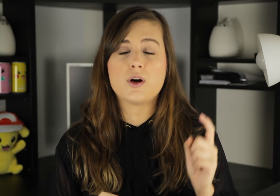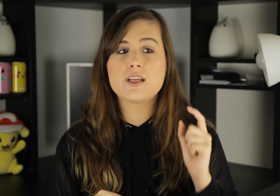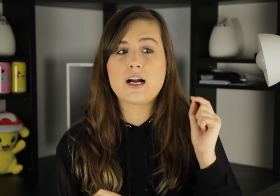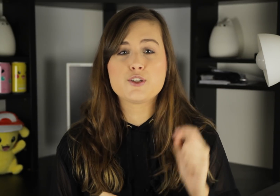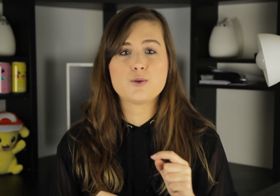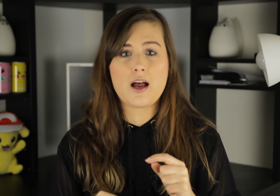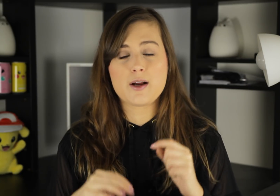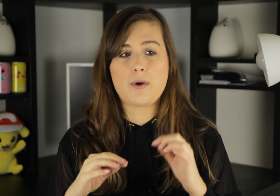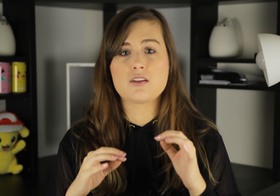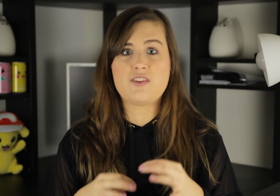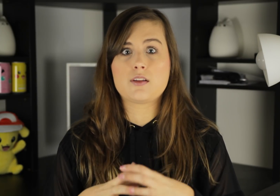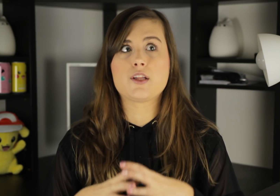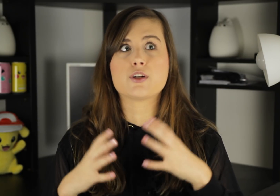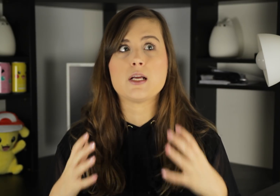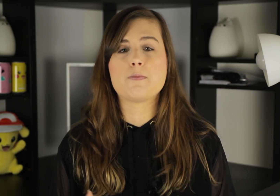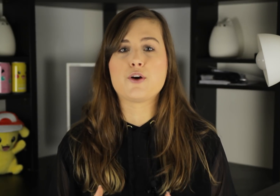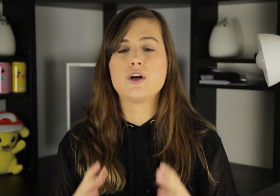One thing I do like about the fact that they're getting better